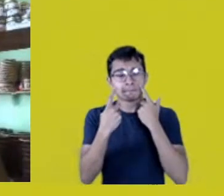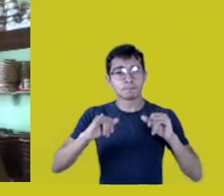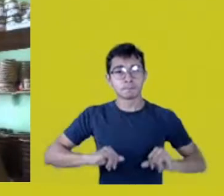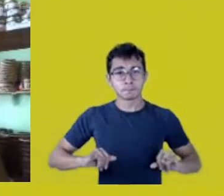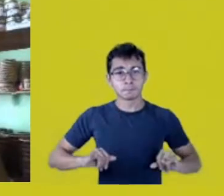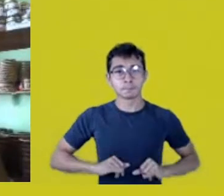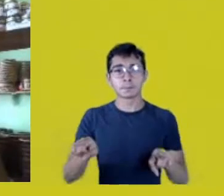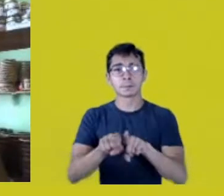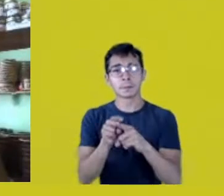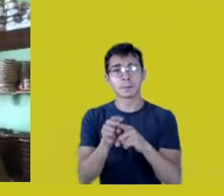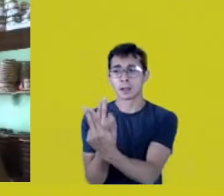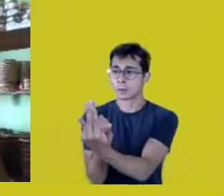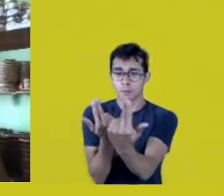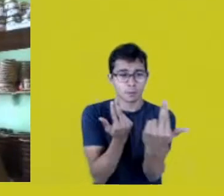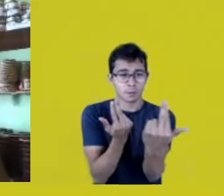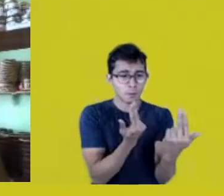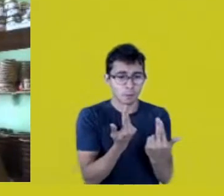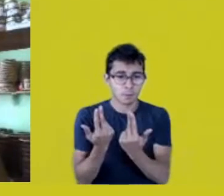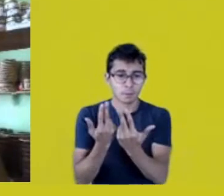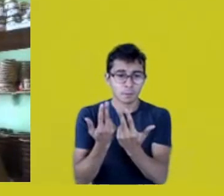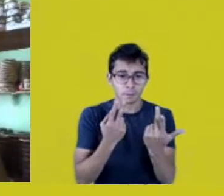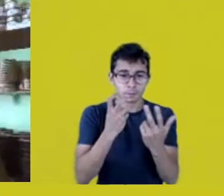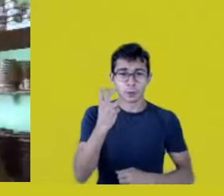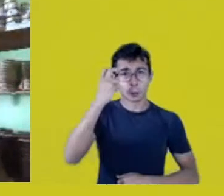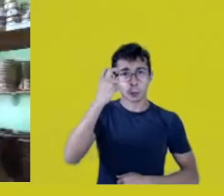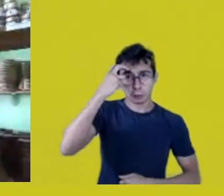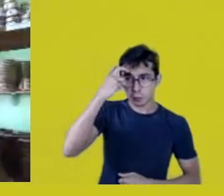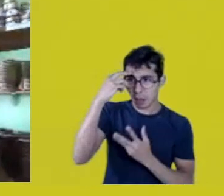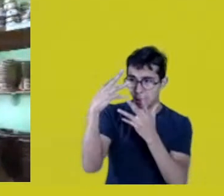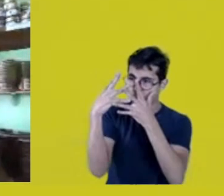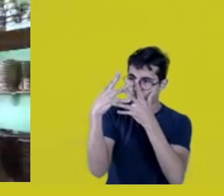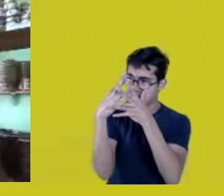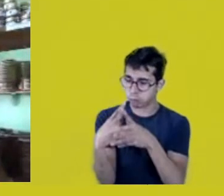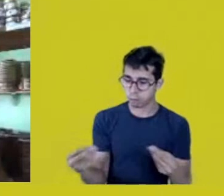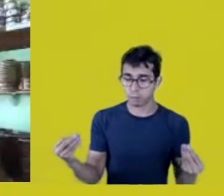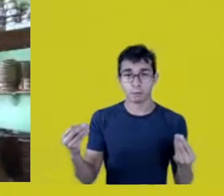Our cultural masters sick and dying in different lands